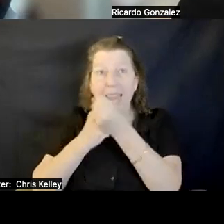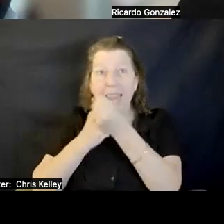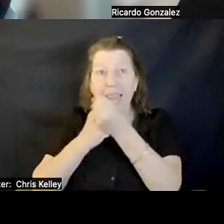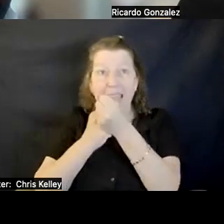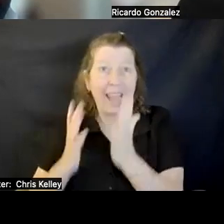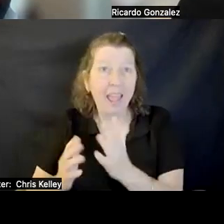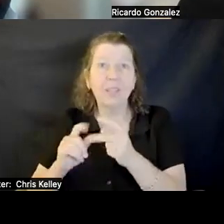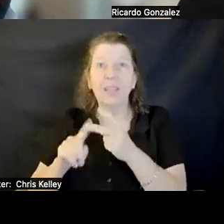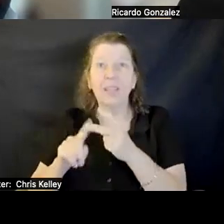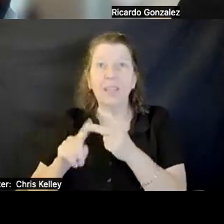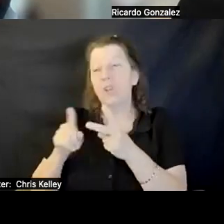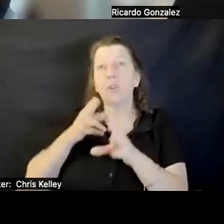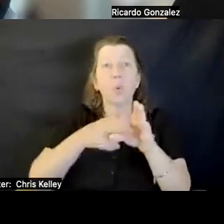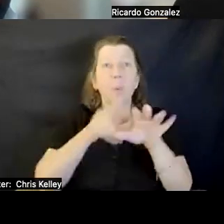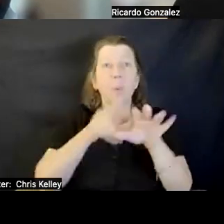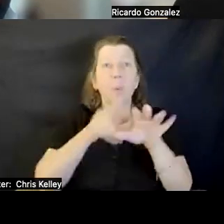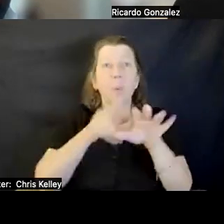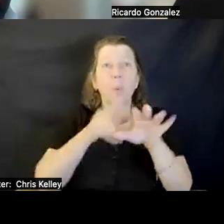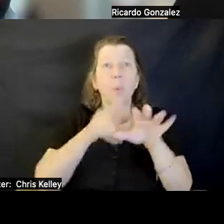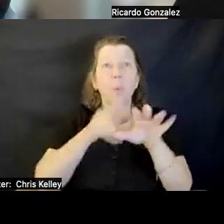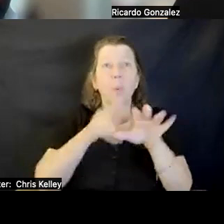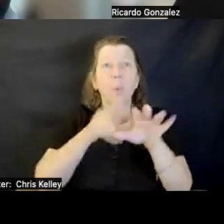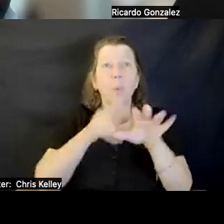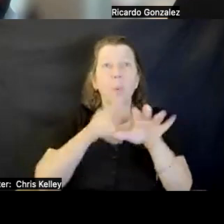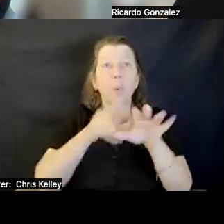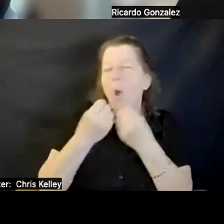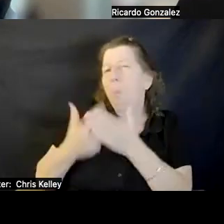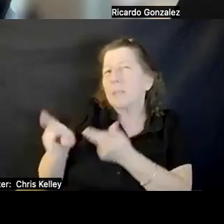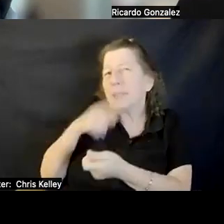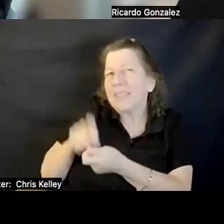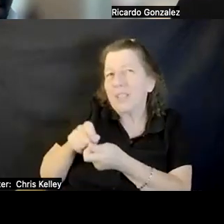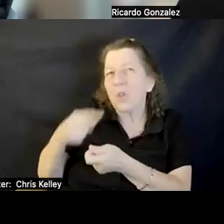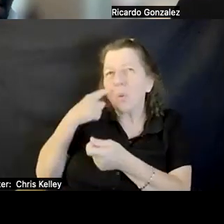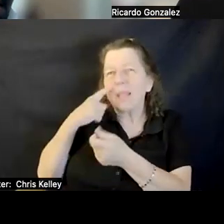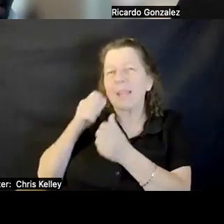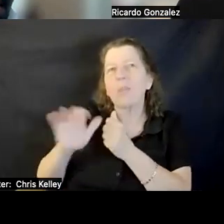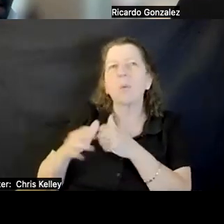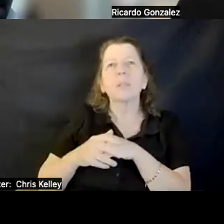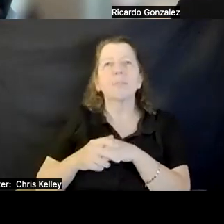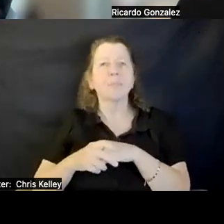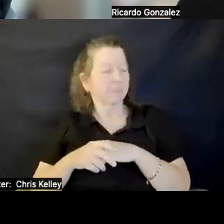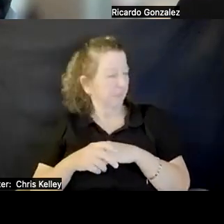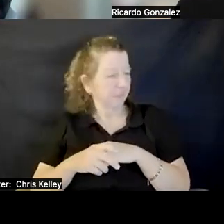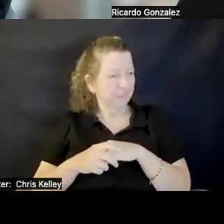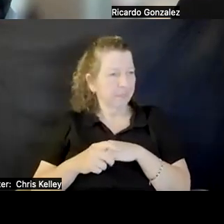STANDARDS ORGANIZATION? IS THERE SOMETHING MORE SPECIFIC THAT YOU WOULD LIKE TO WORK TOWARDS?